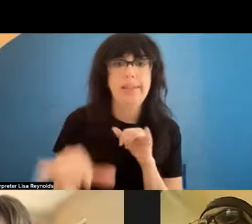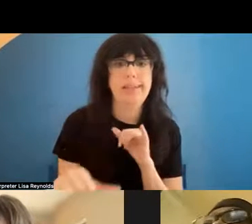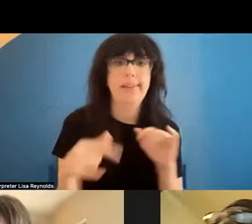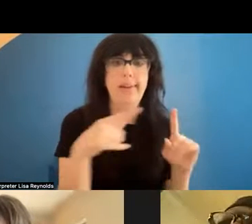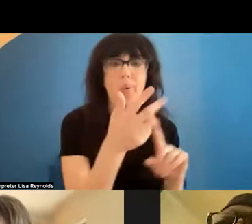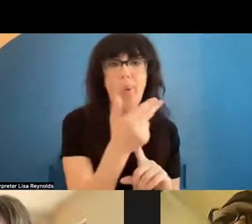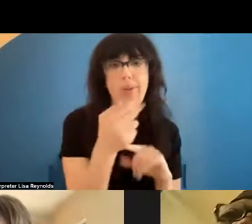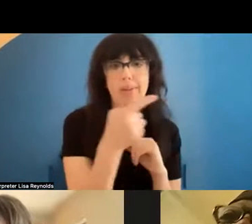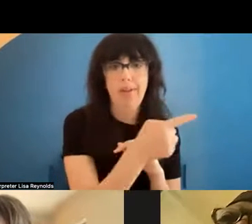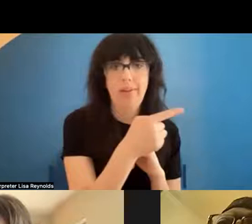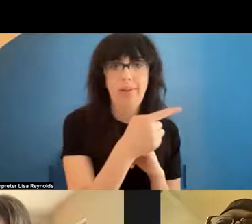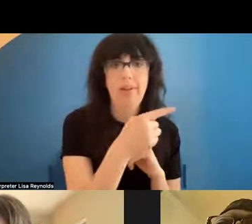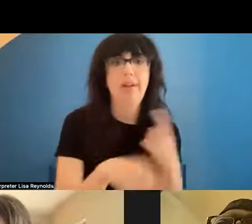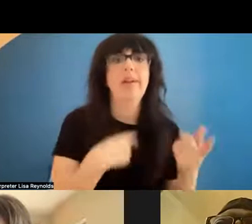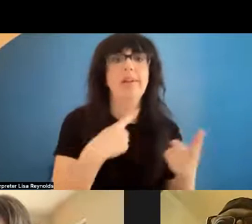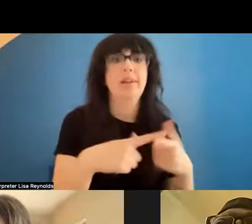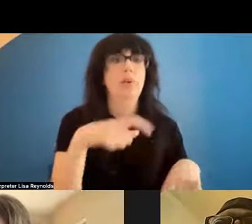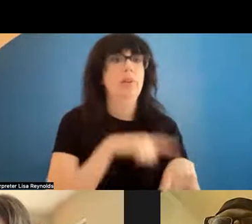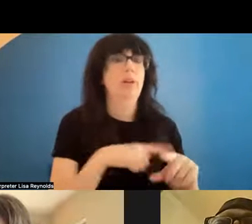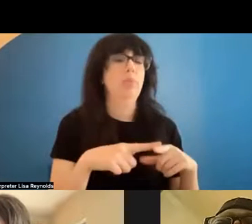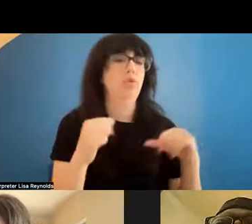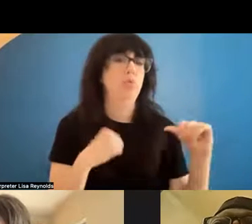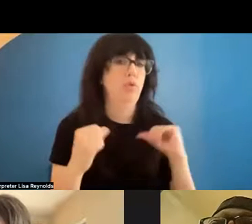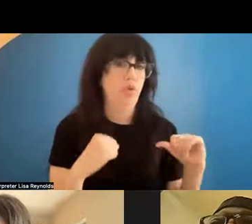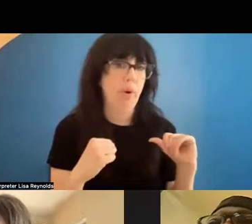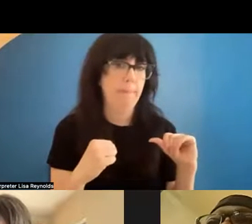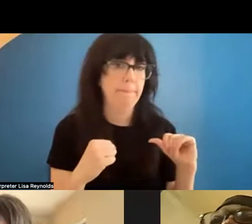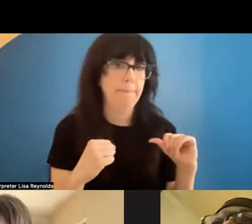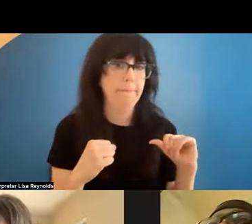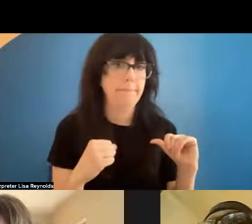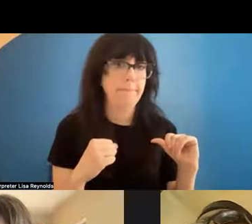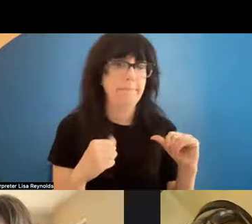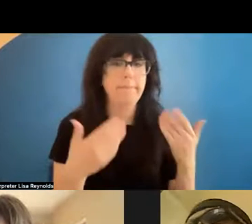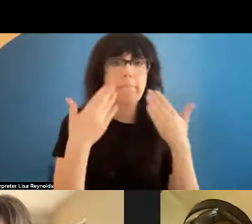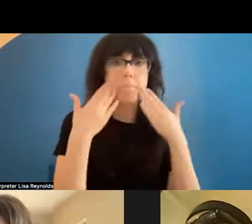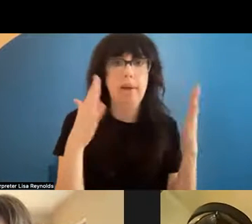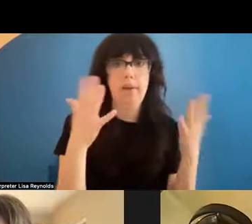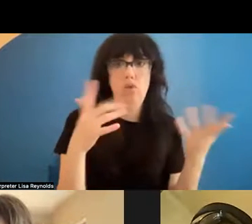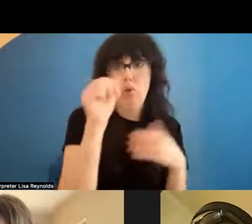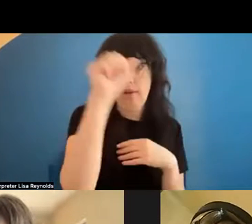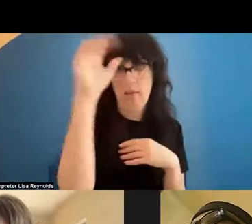the hotel until it was time to perform. And I didn't know